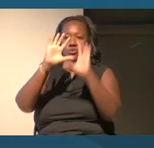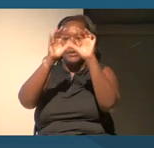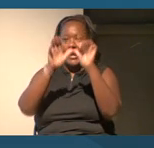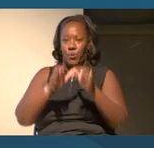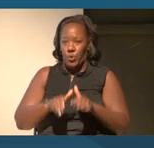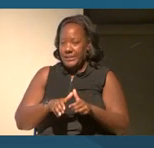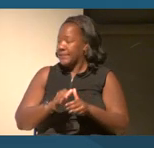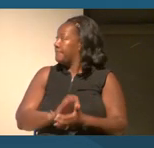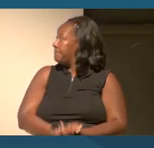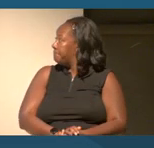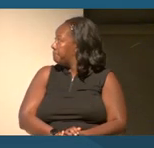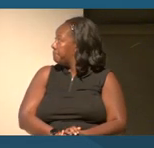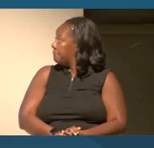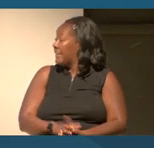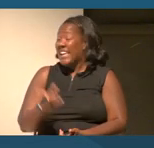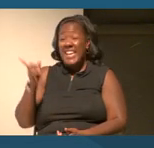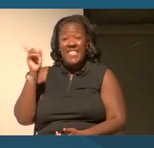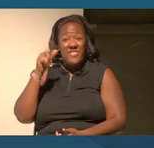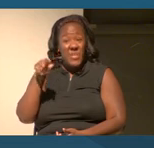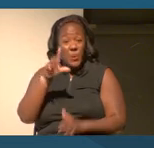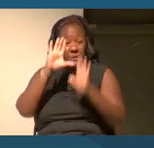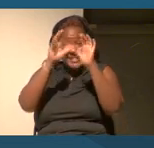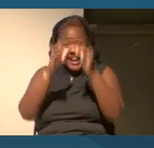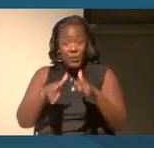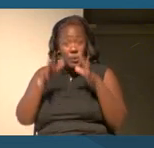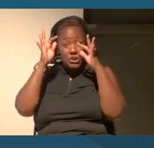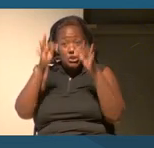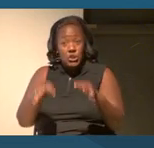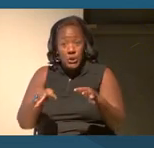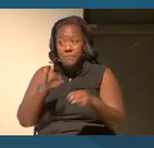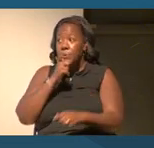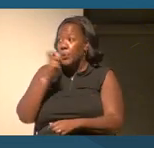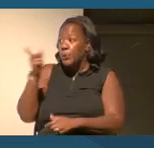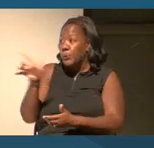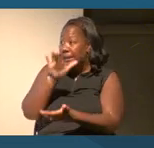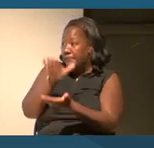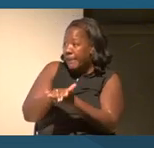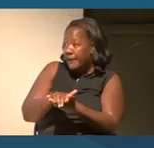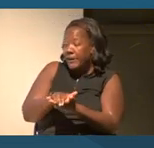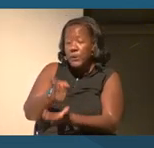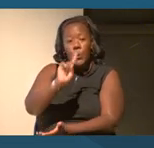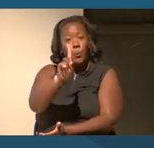Racial categories have determined who you can marry, where you could eat, and where